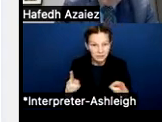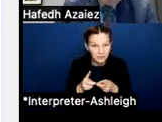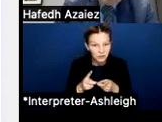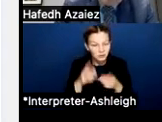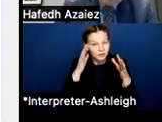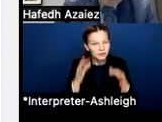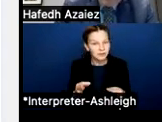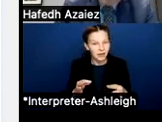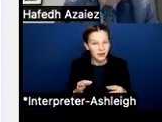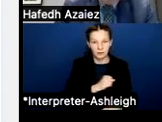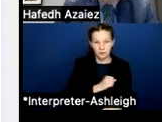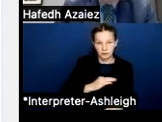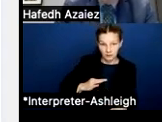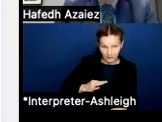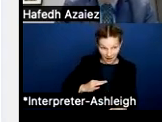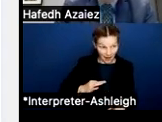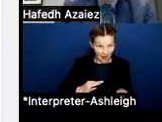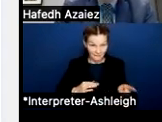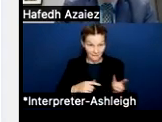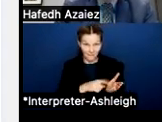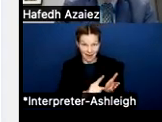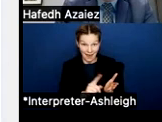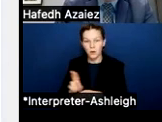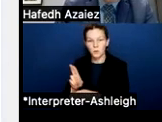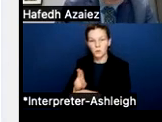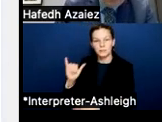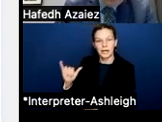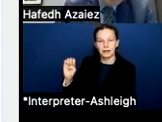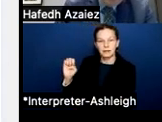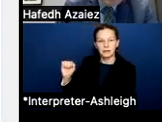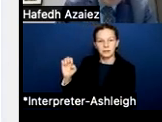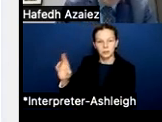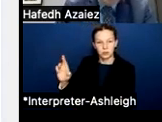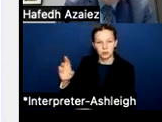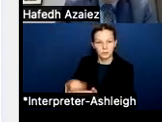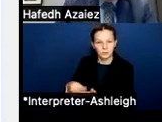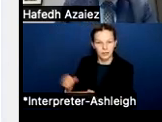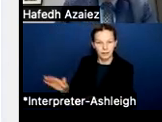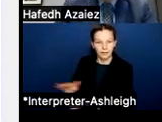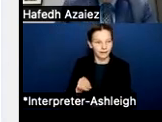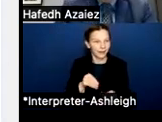and staff members funded through that. And so that money is going away, right? So school district now, they're struggling to figure out